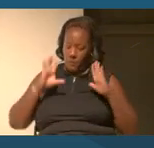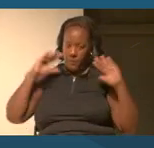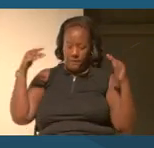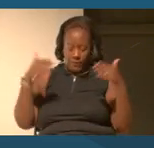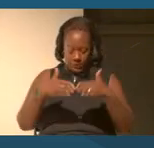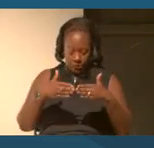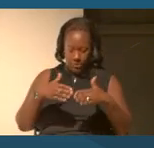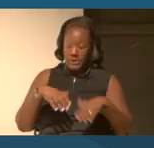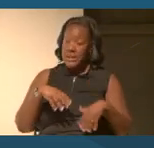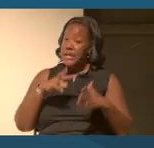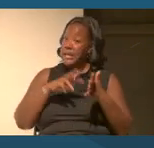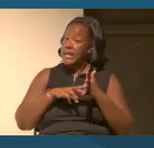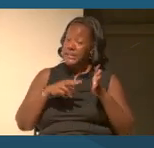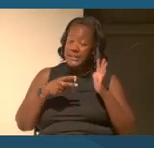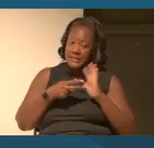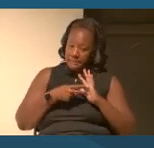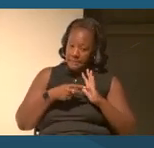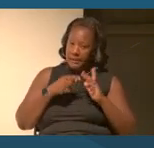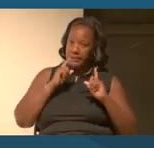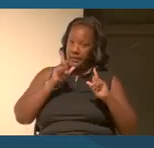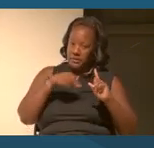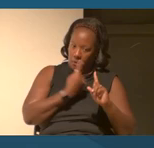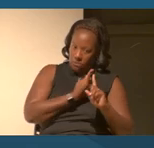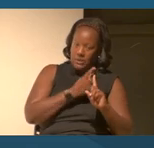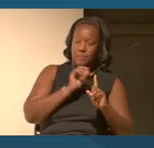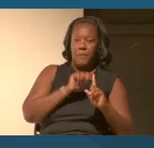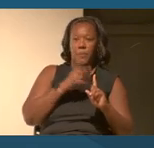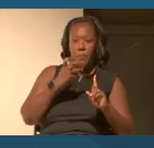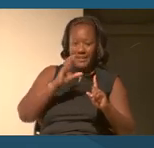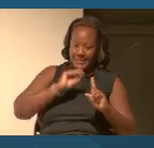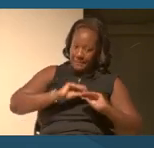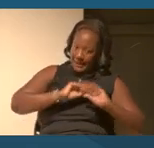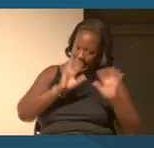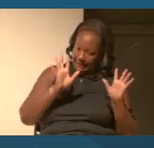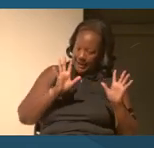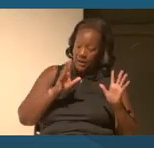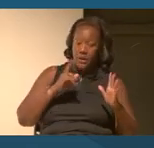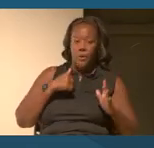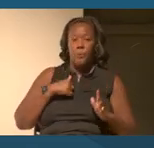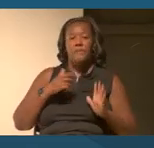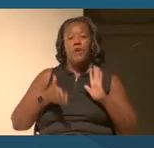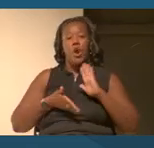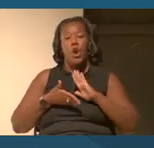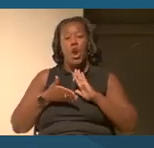It doesn't mean we're limited to that, but it was to provide clarity about here's our operational definition.